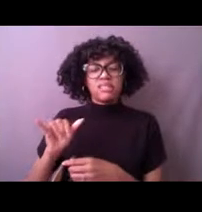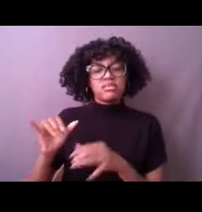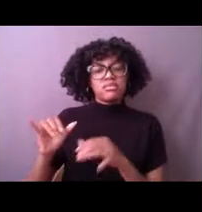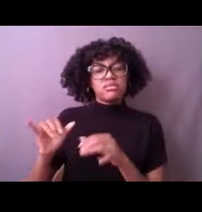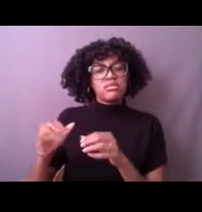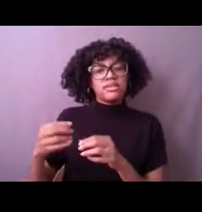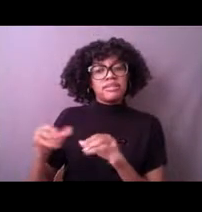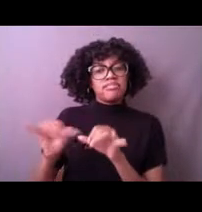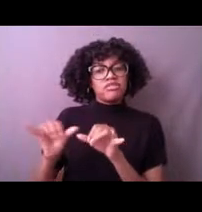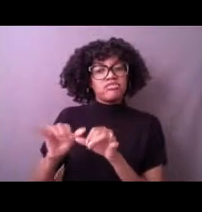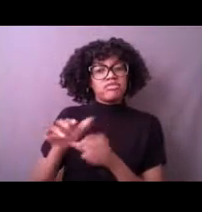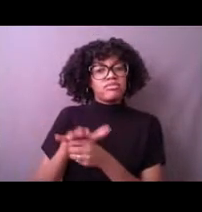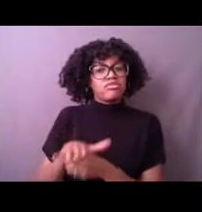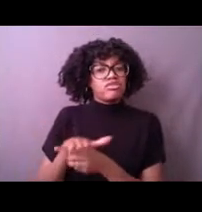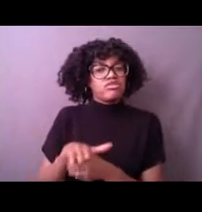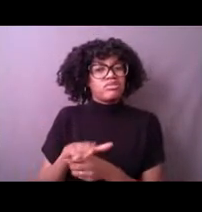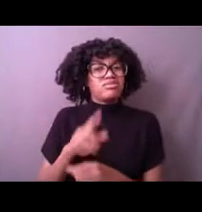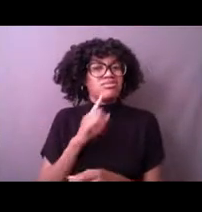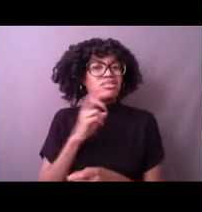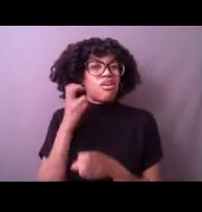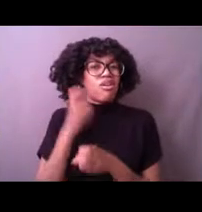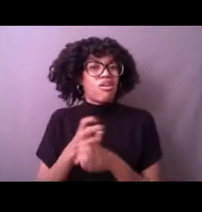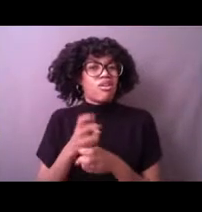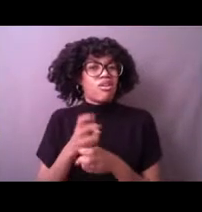There's not a really good way to interpret pressure